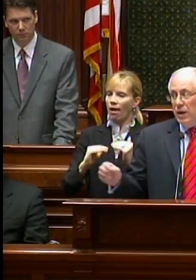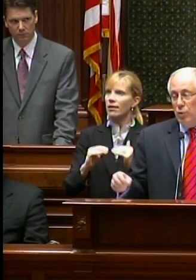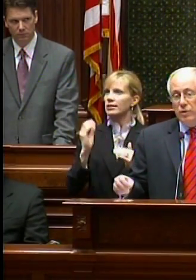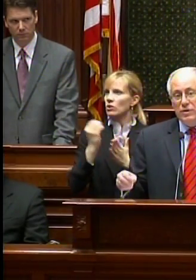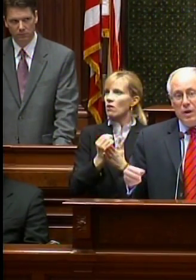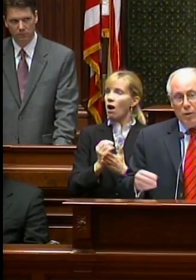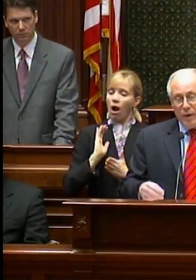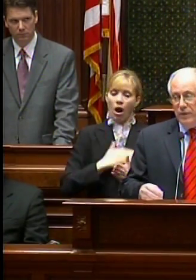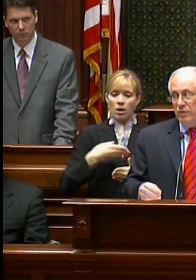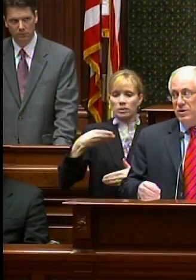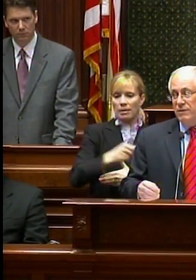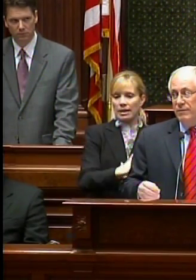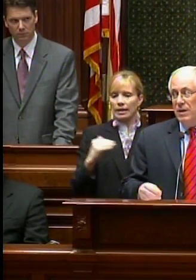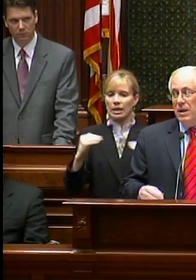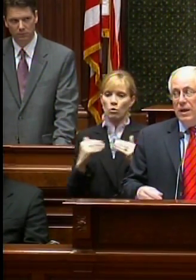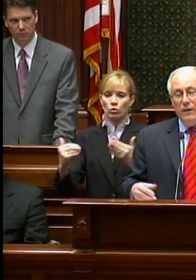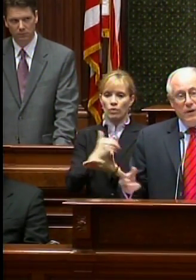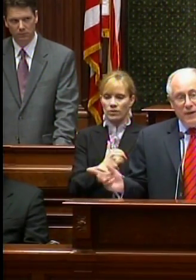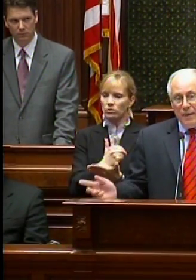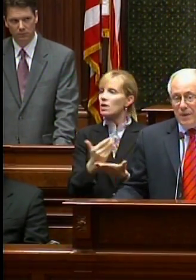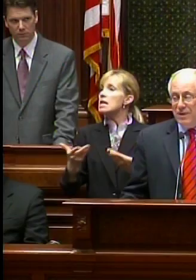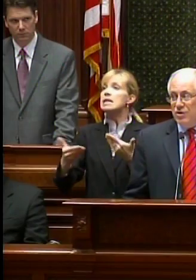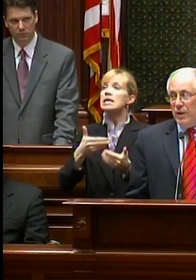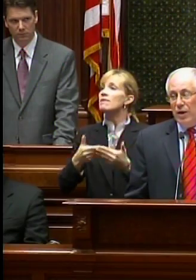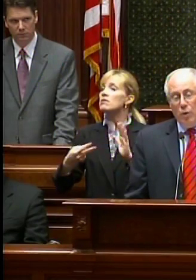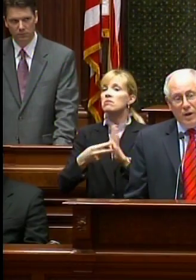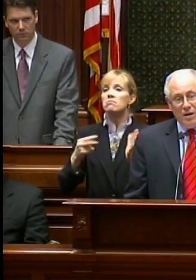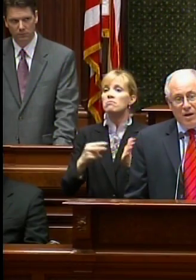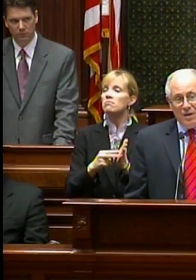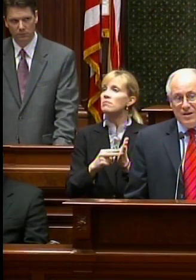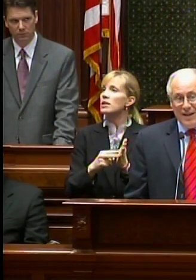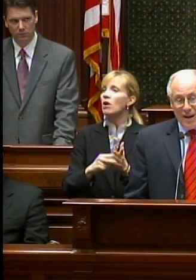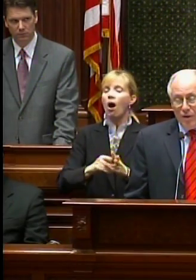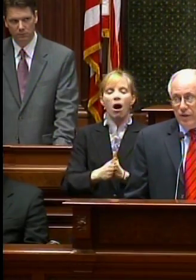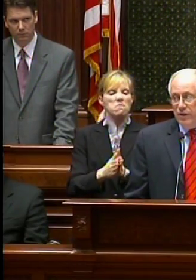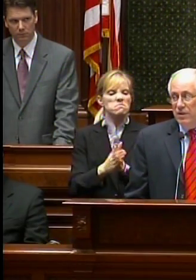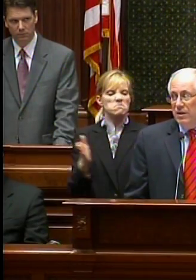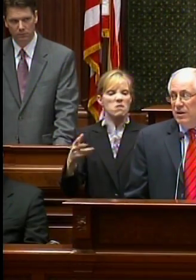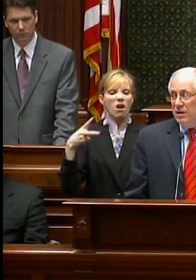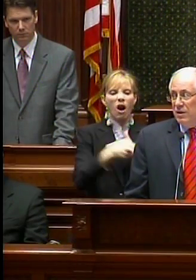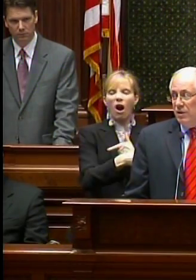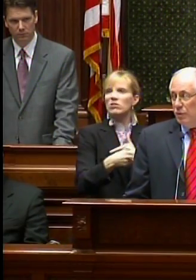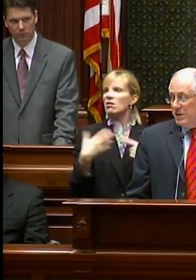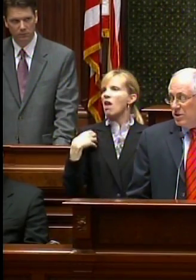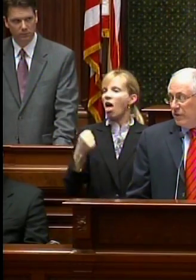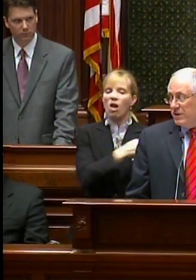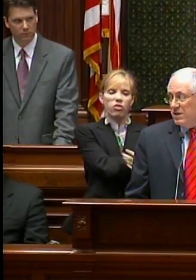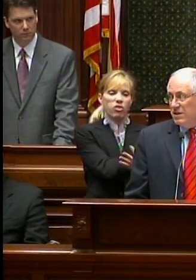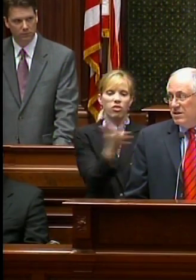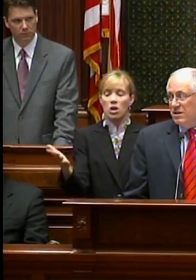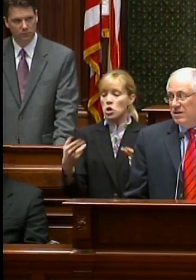equals our revenues – even if that means draconian cuts in health, human services,